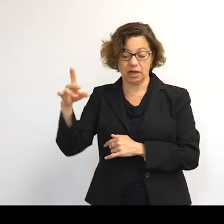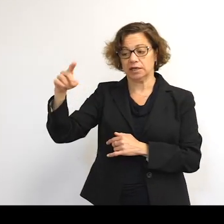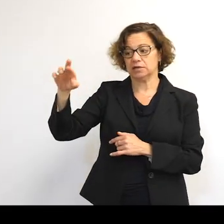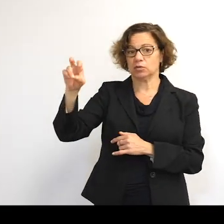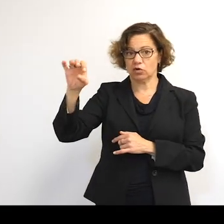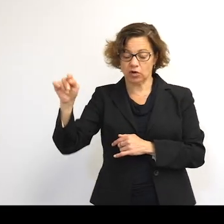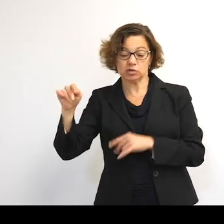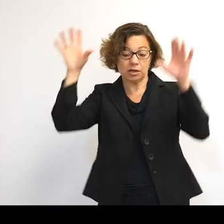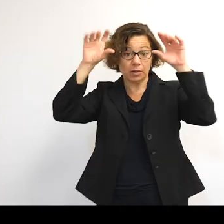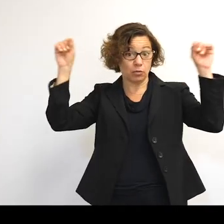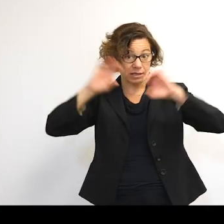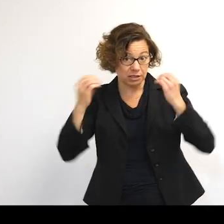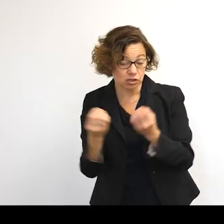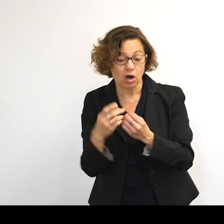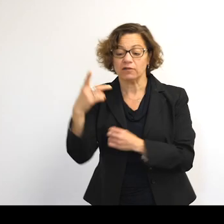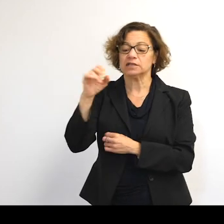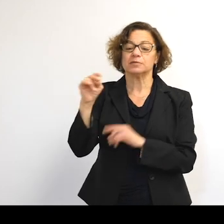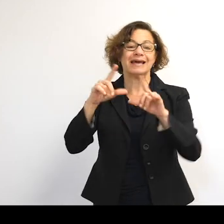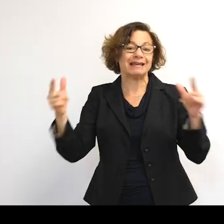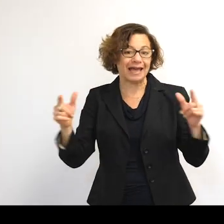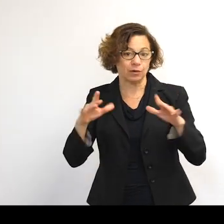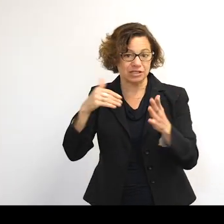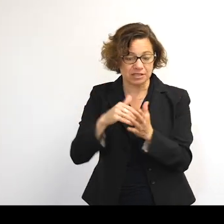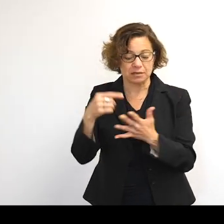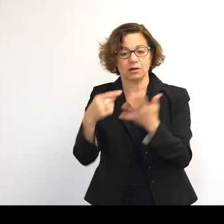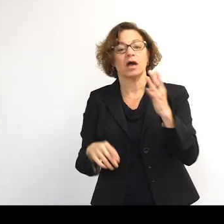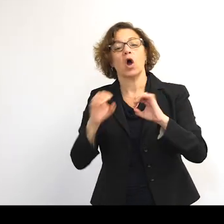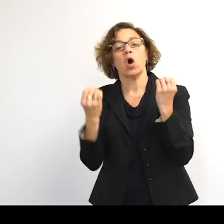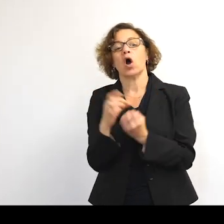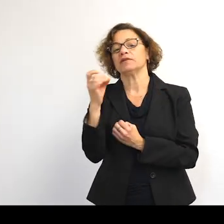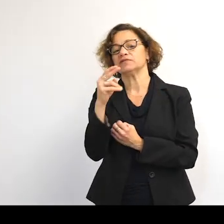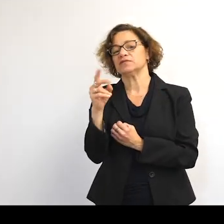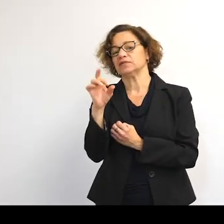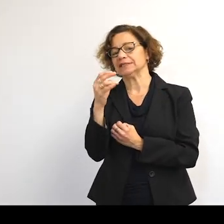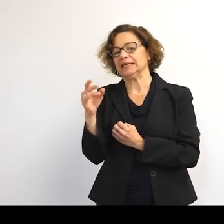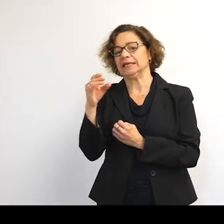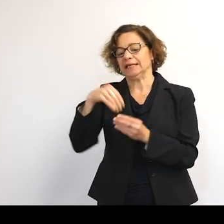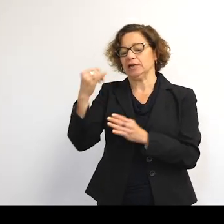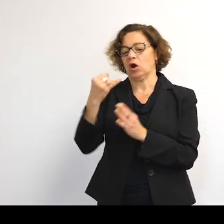the president's office, the Penn Language Center, and the Office of the Dean in Arts and Sciences.